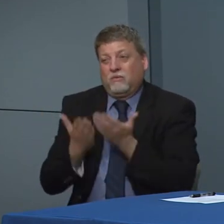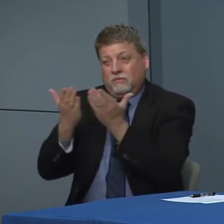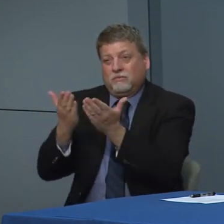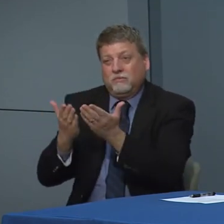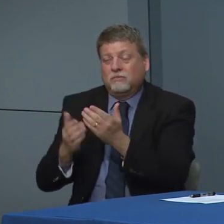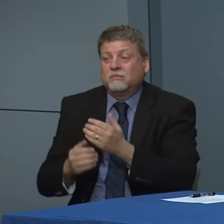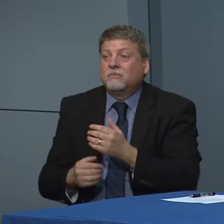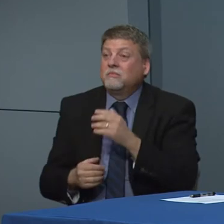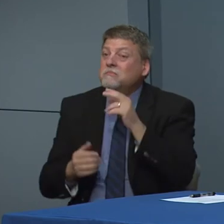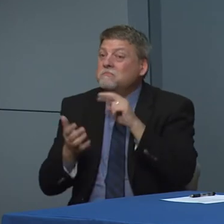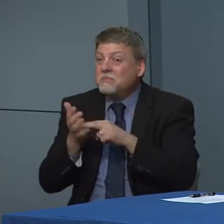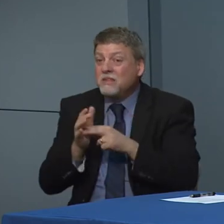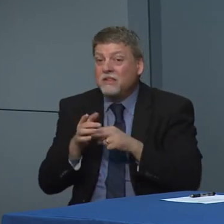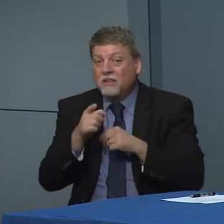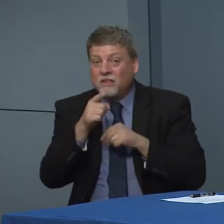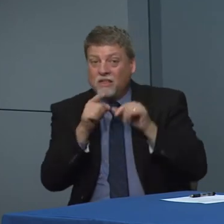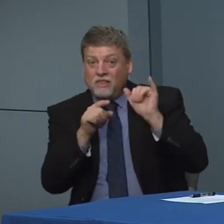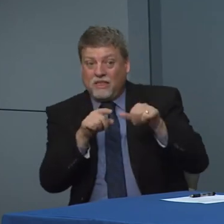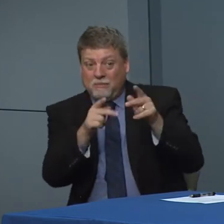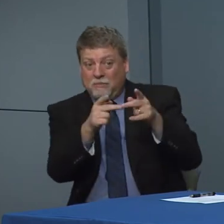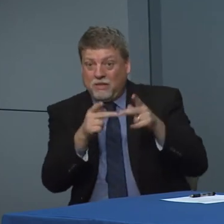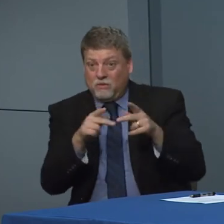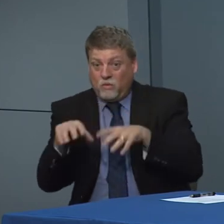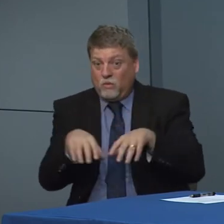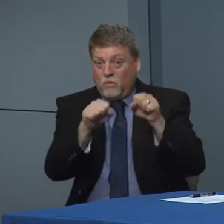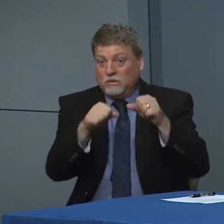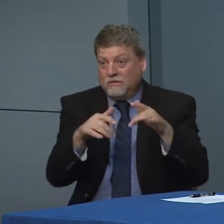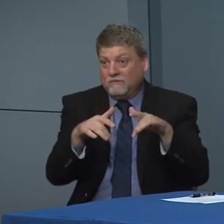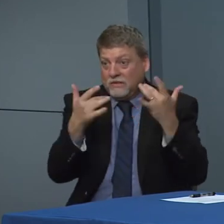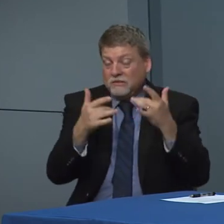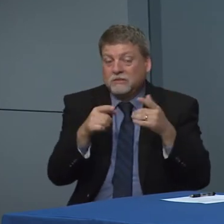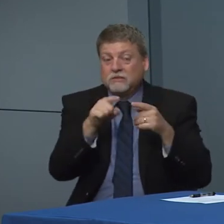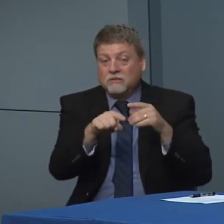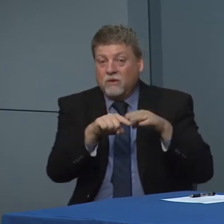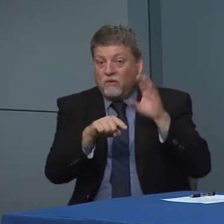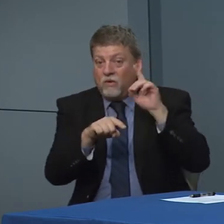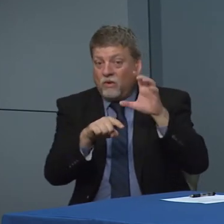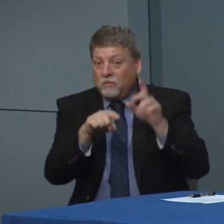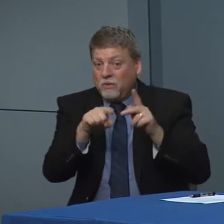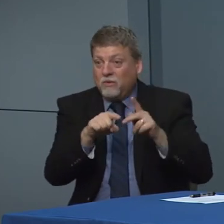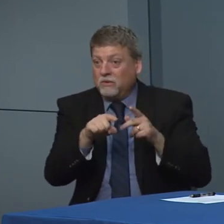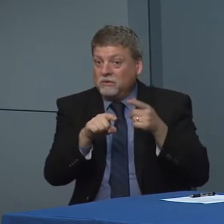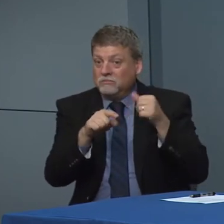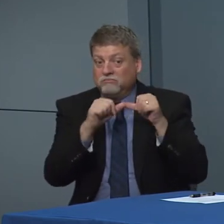organizers to cancel or modify those events. I think the governor also mentioned yesterday if we don't